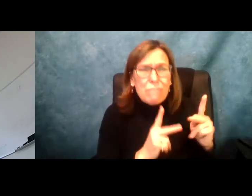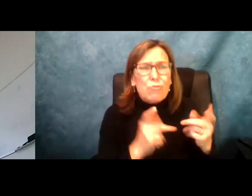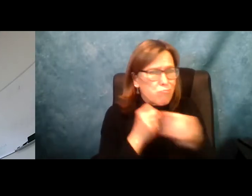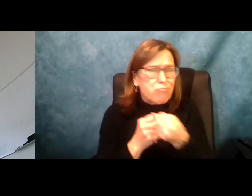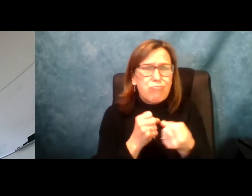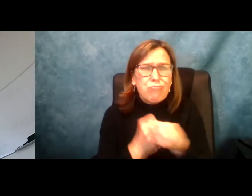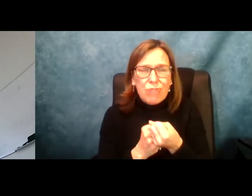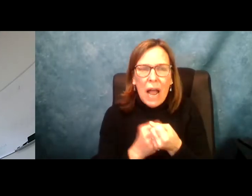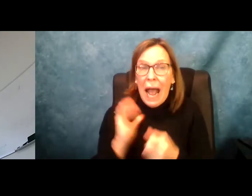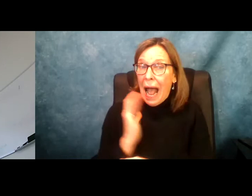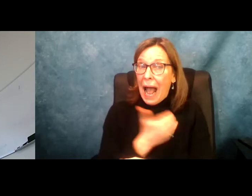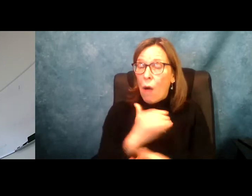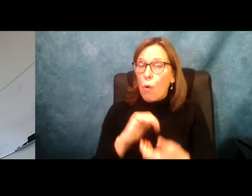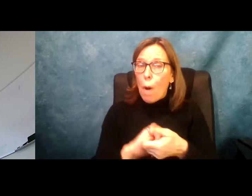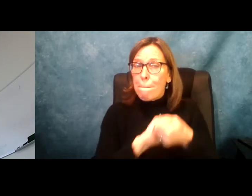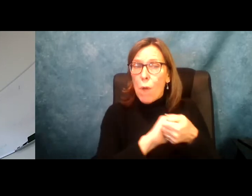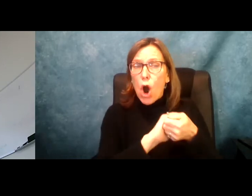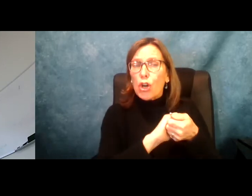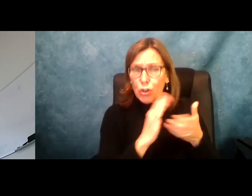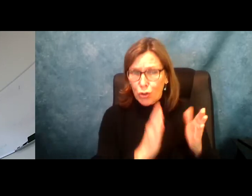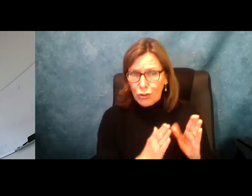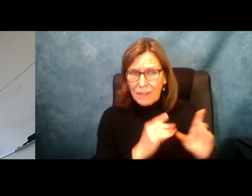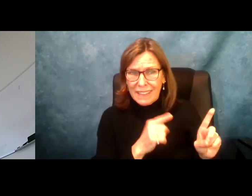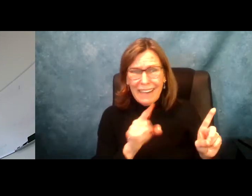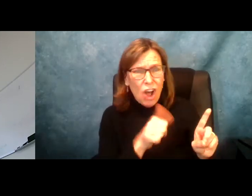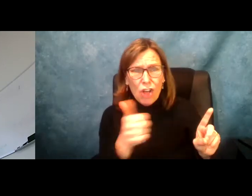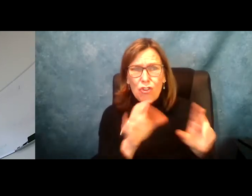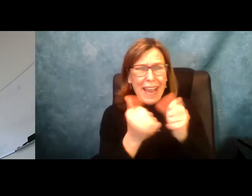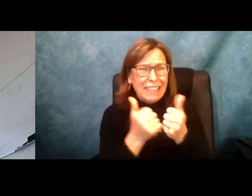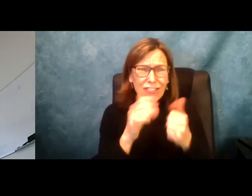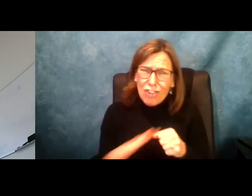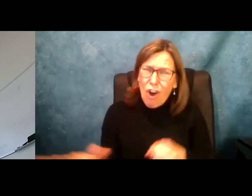amazing set of partners across the board. From the majority